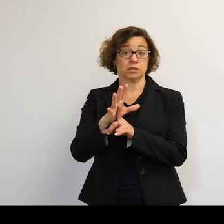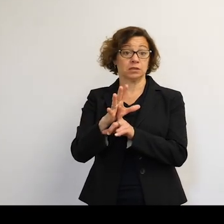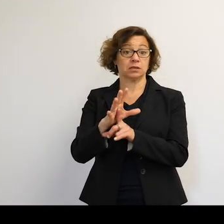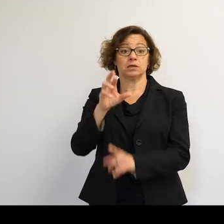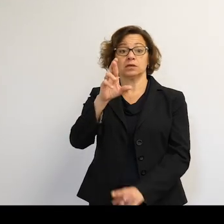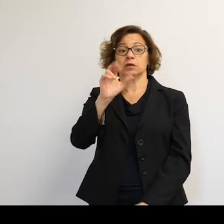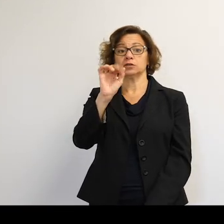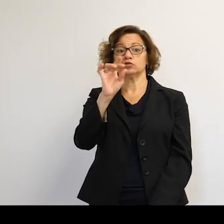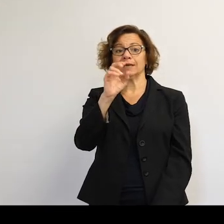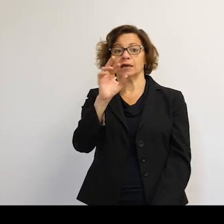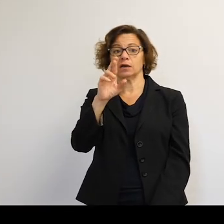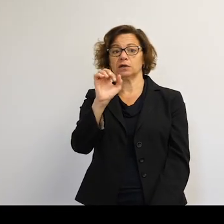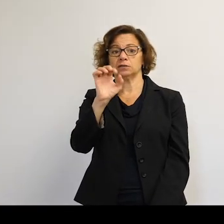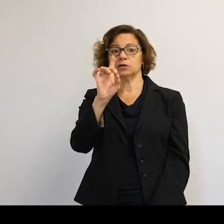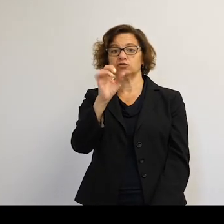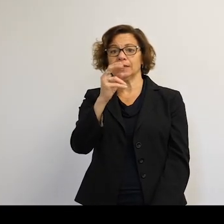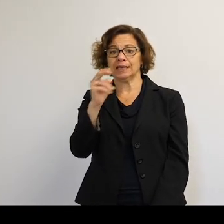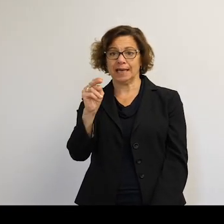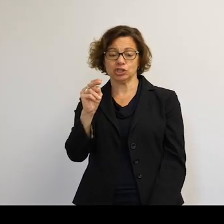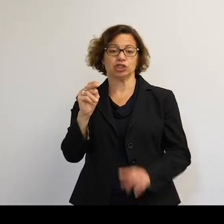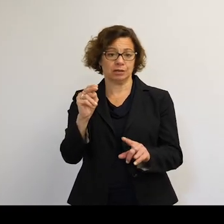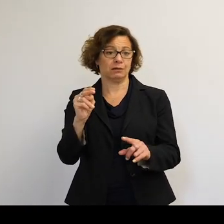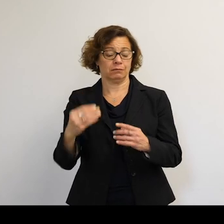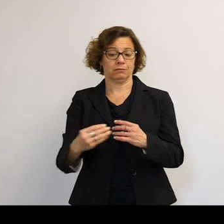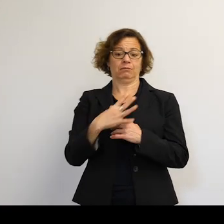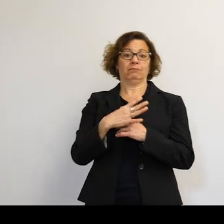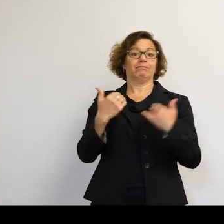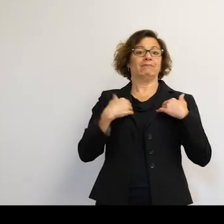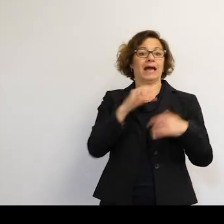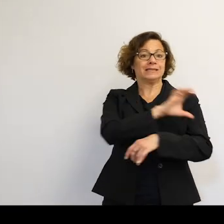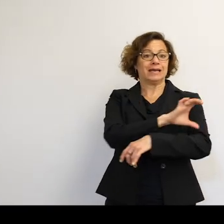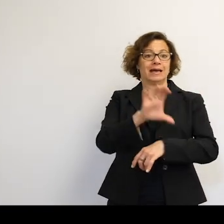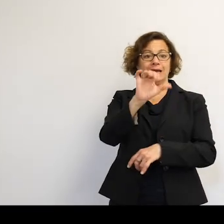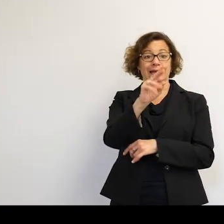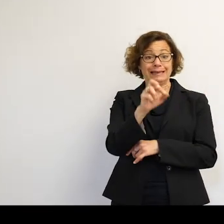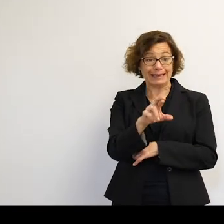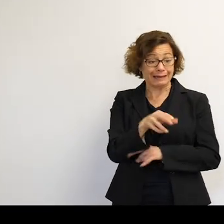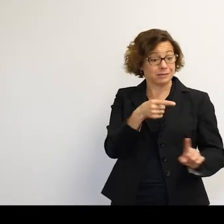All these health problems are going on for him. What is our future here on Earth with all these things